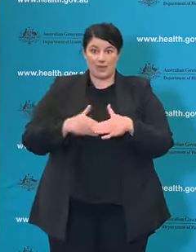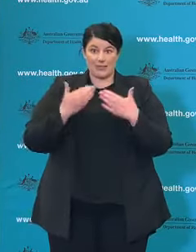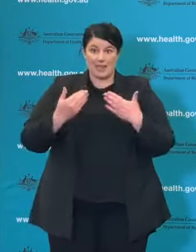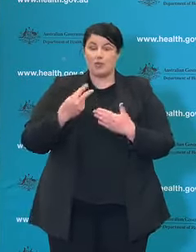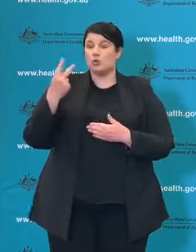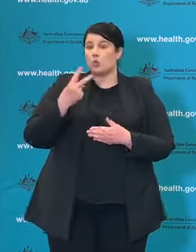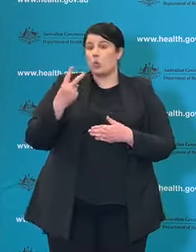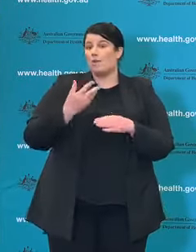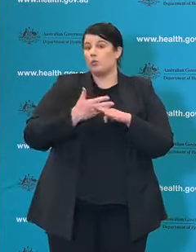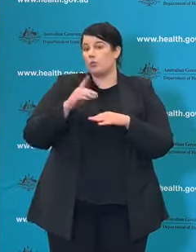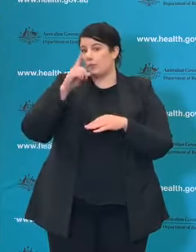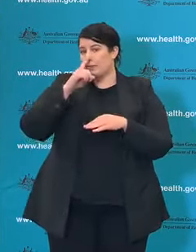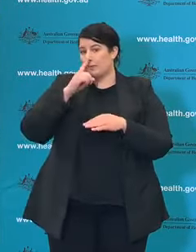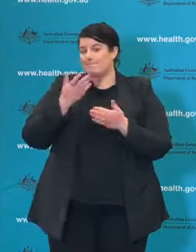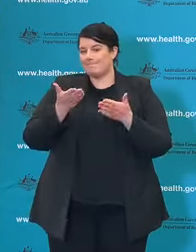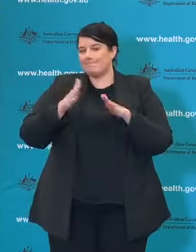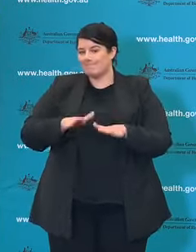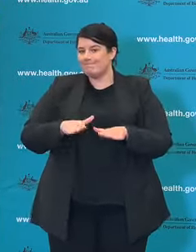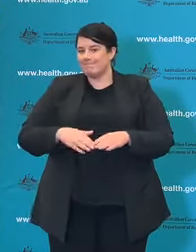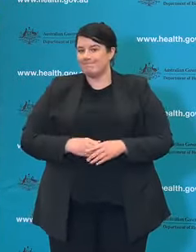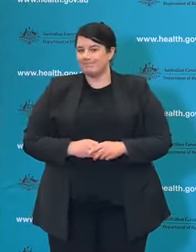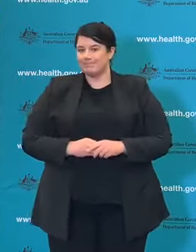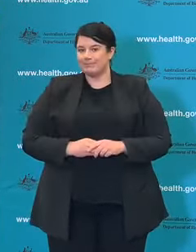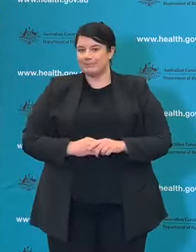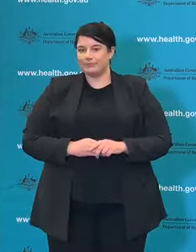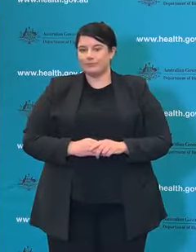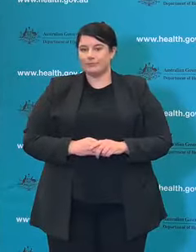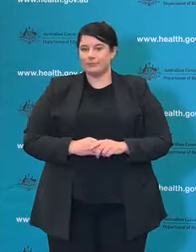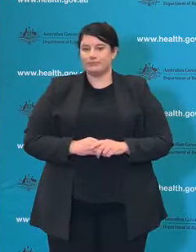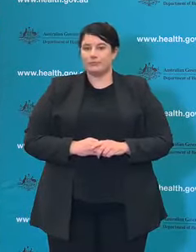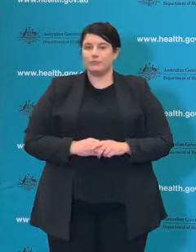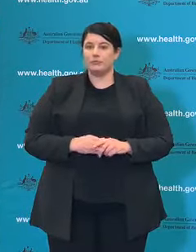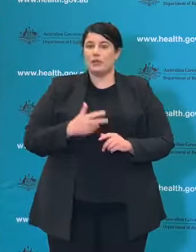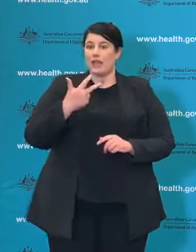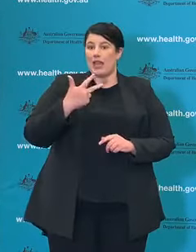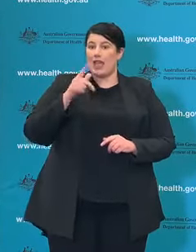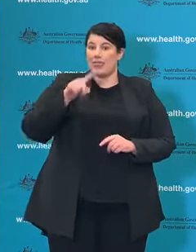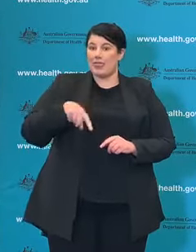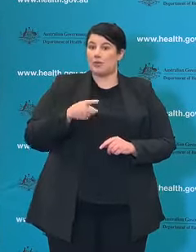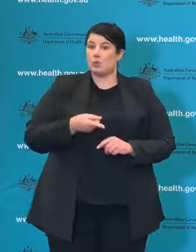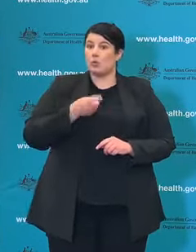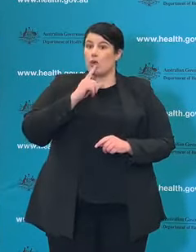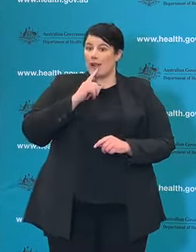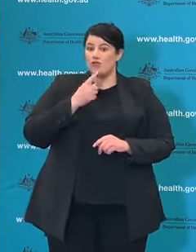today. There are 8,100 active cases. 659 people